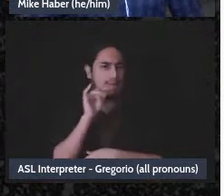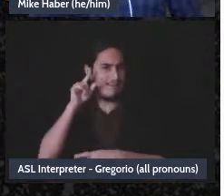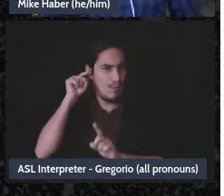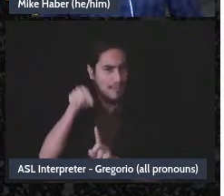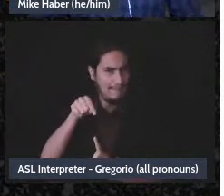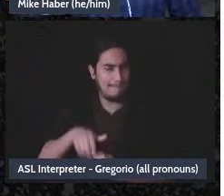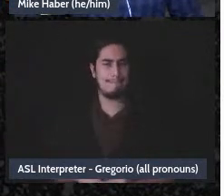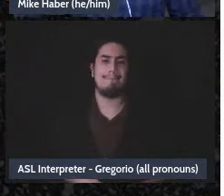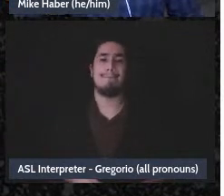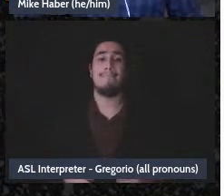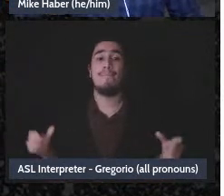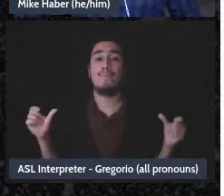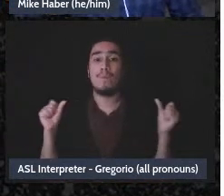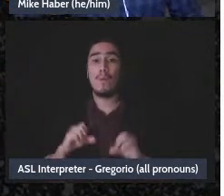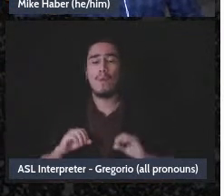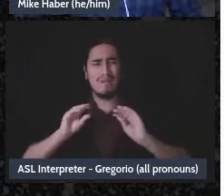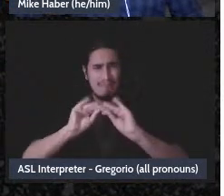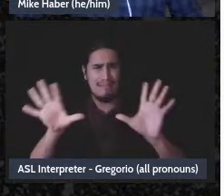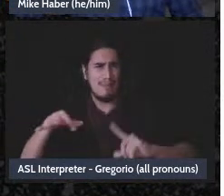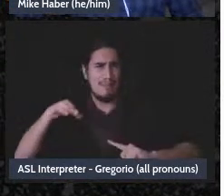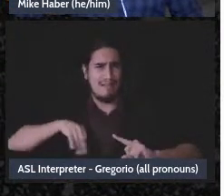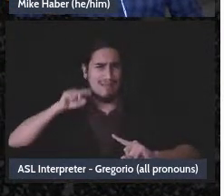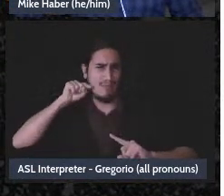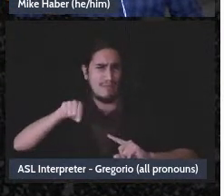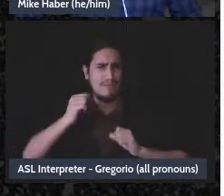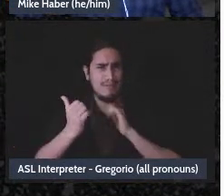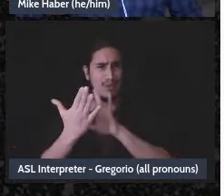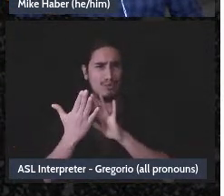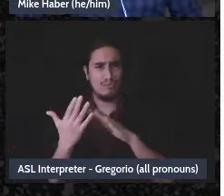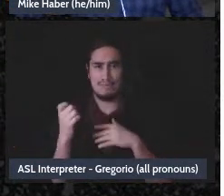So you know there's a clear benefit of this approach, it's informal, it's quick,